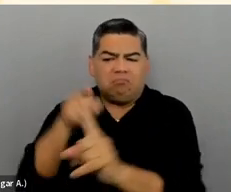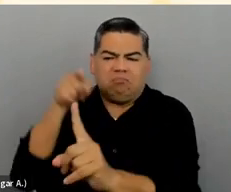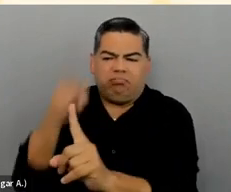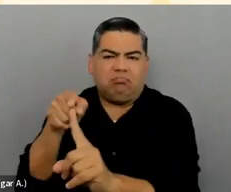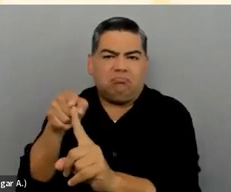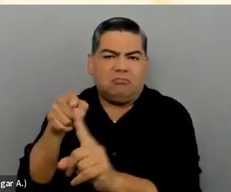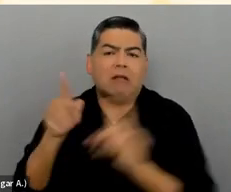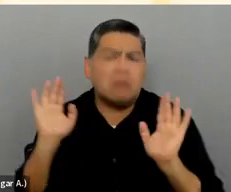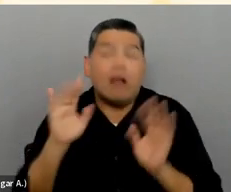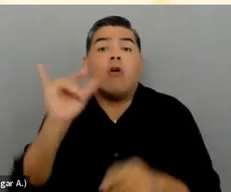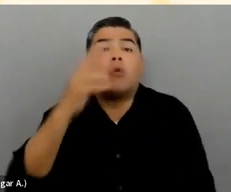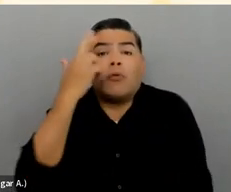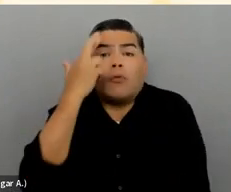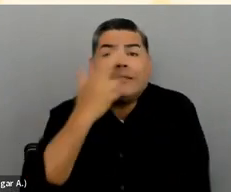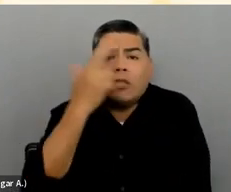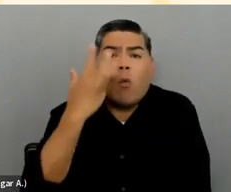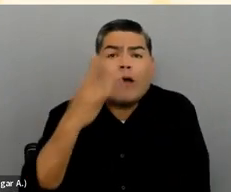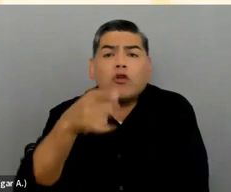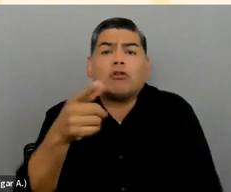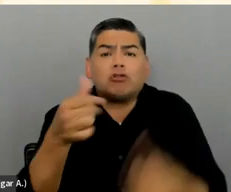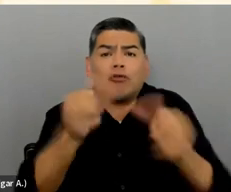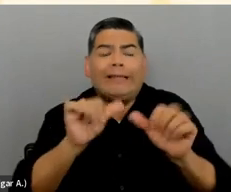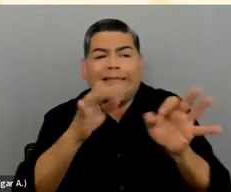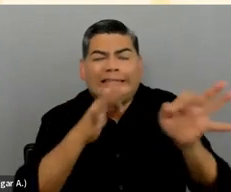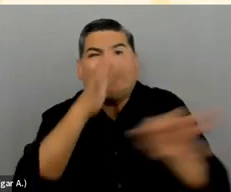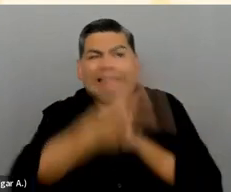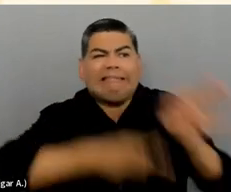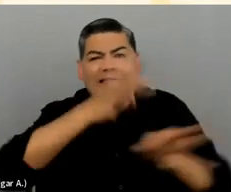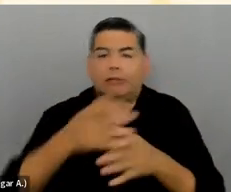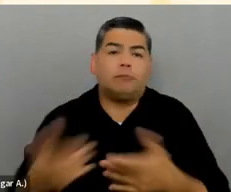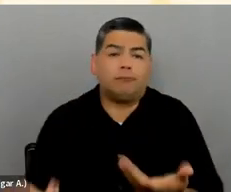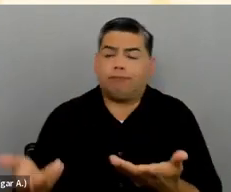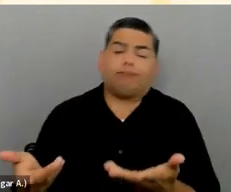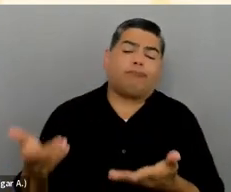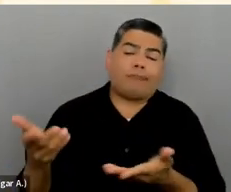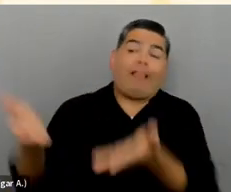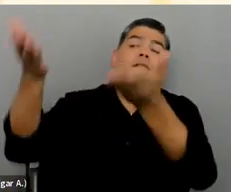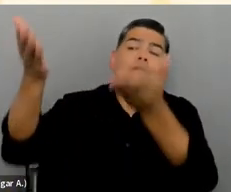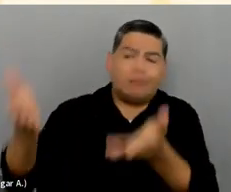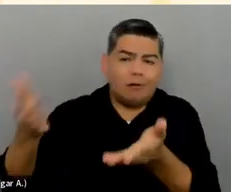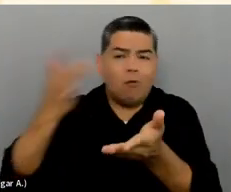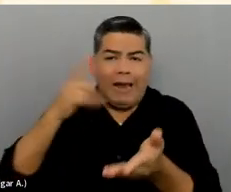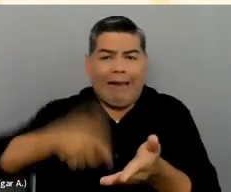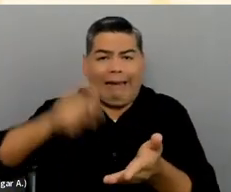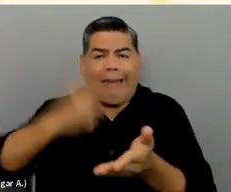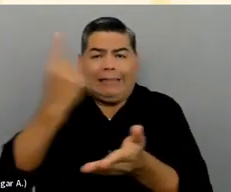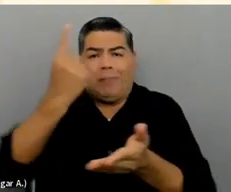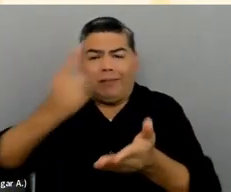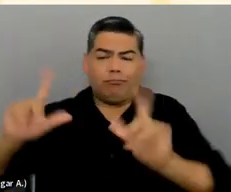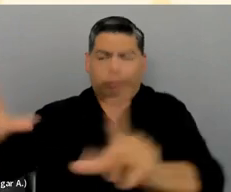If you're trying to describe an image that's just kind of fluff, it's there to fill in a space on a page, then maybe you don't even need the image at all.